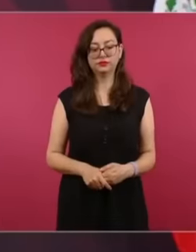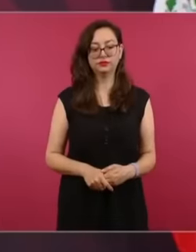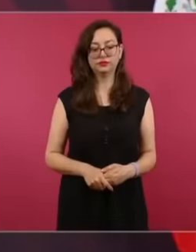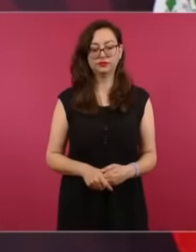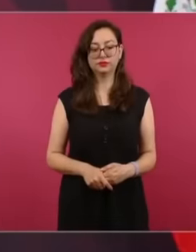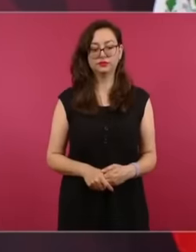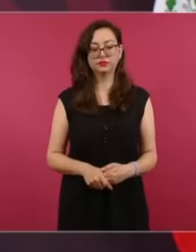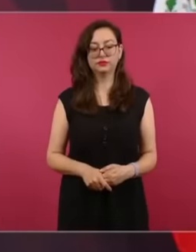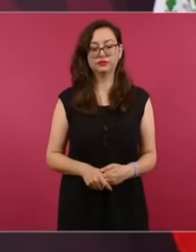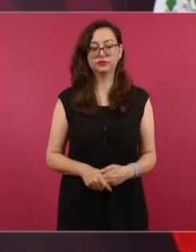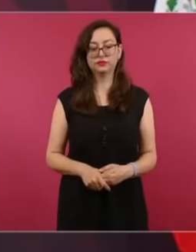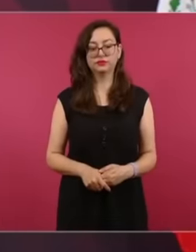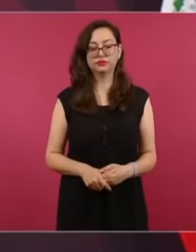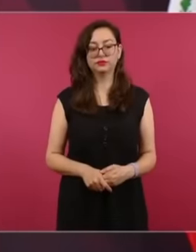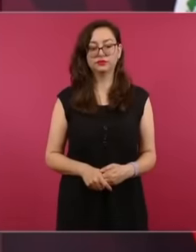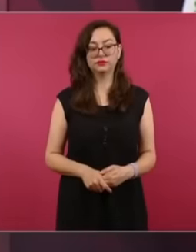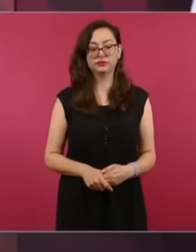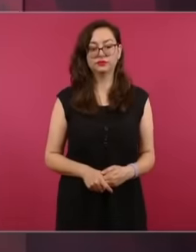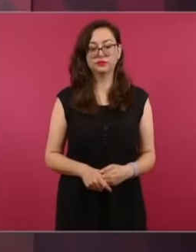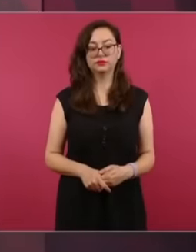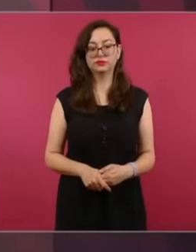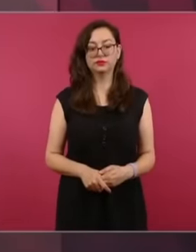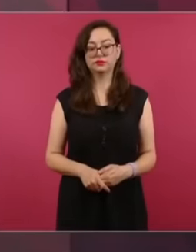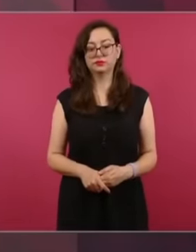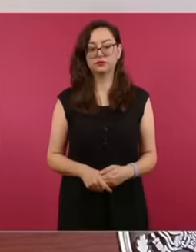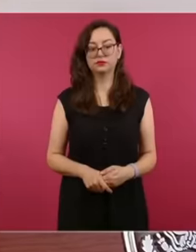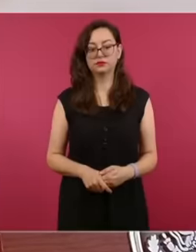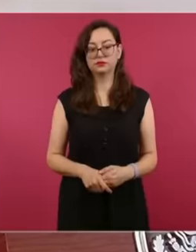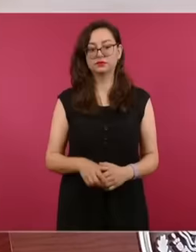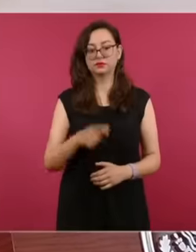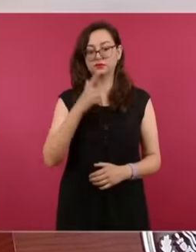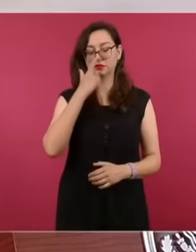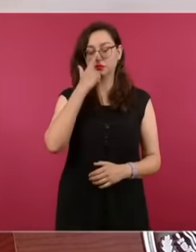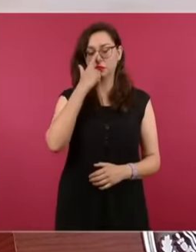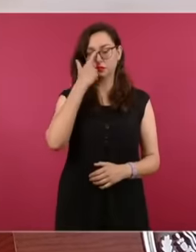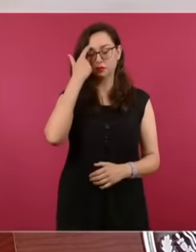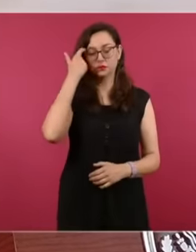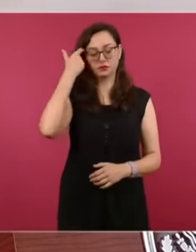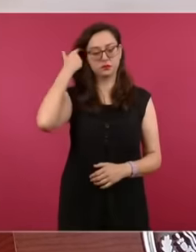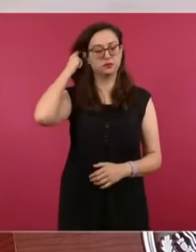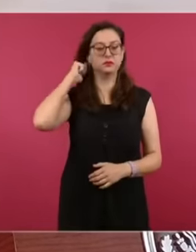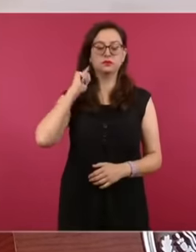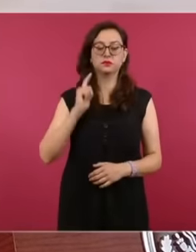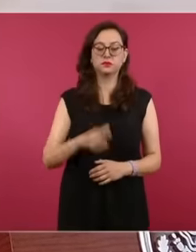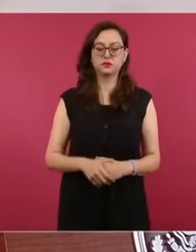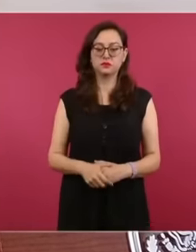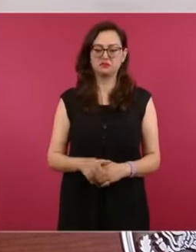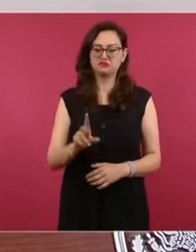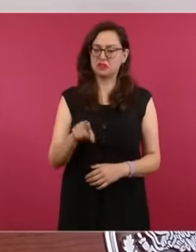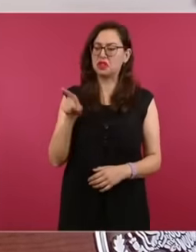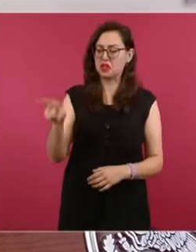is not a so-and-so, but he is our so-and-